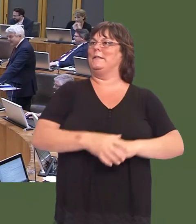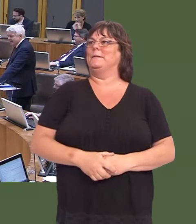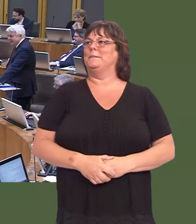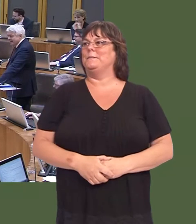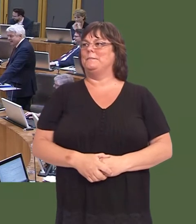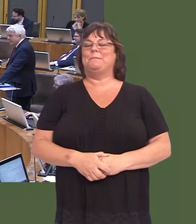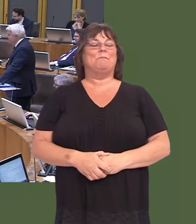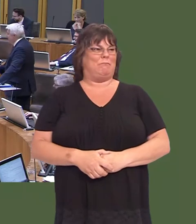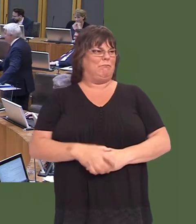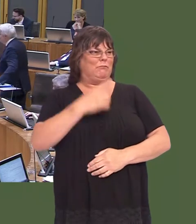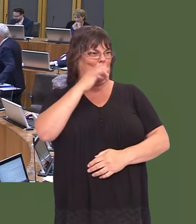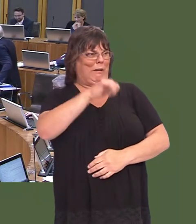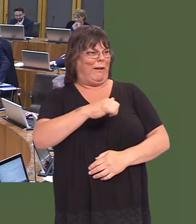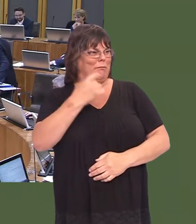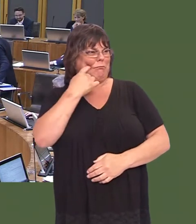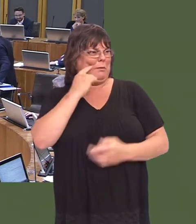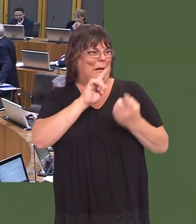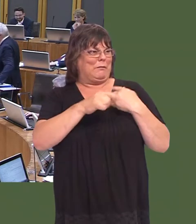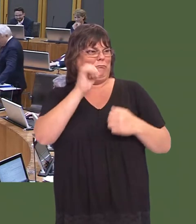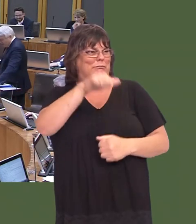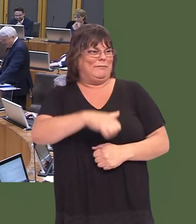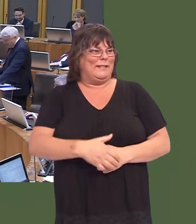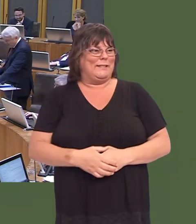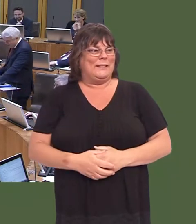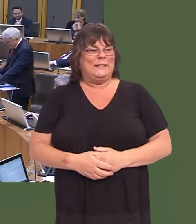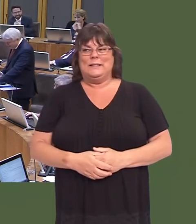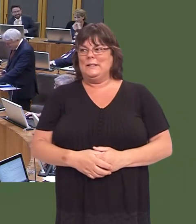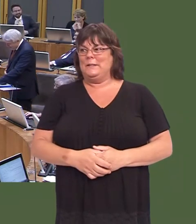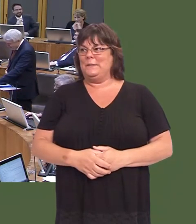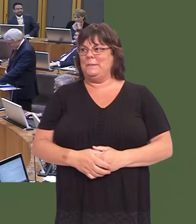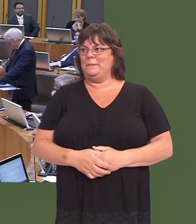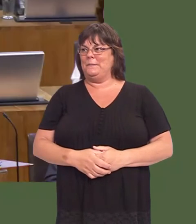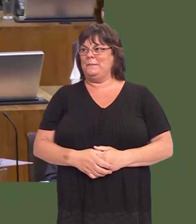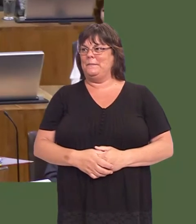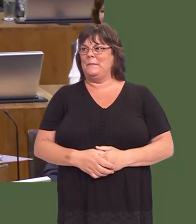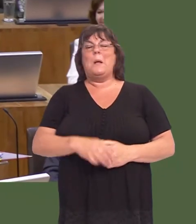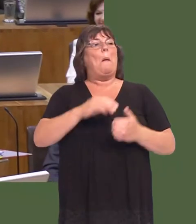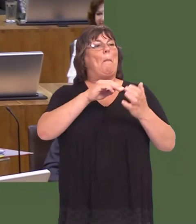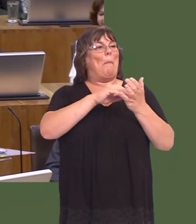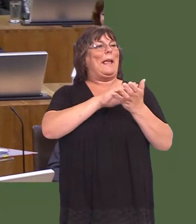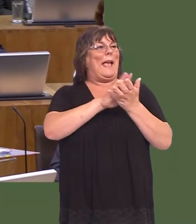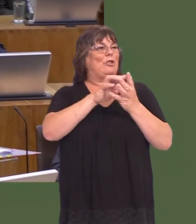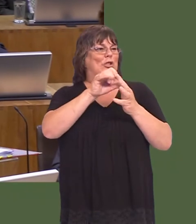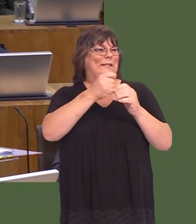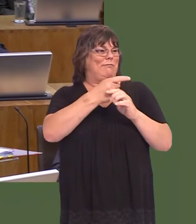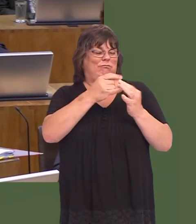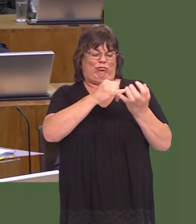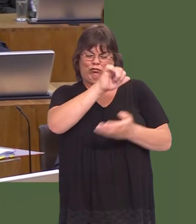I donít think I can go very much beyond that, but Mike Hedges is absolutely right to say